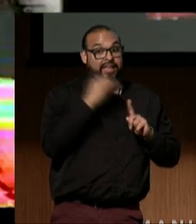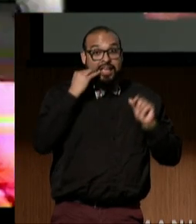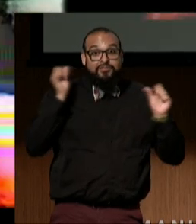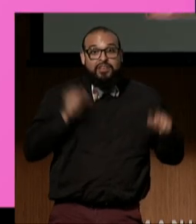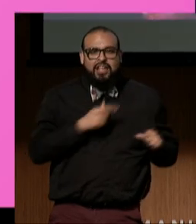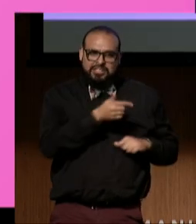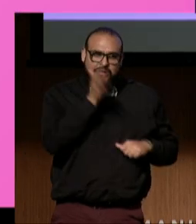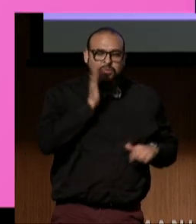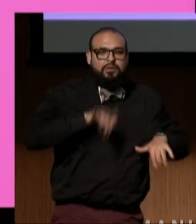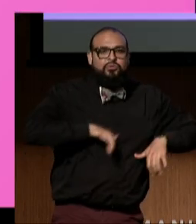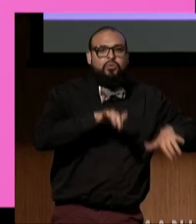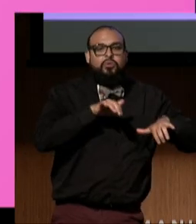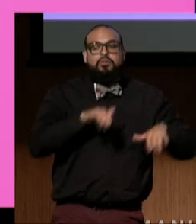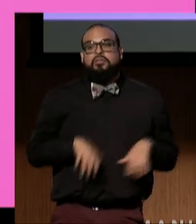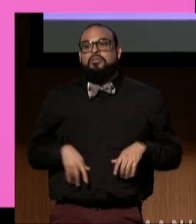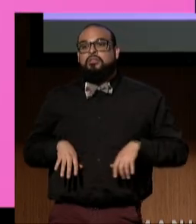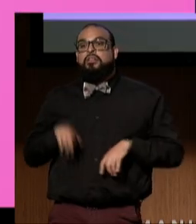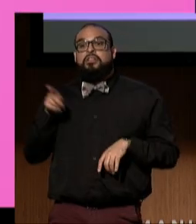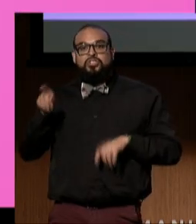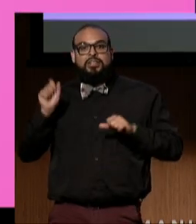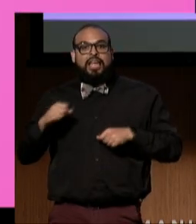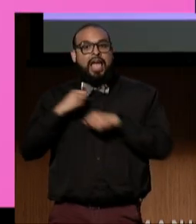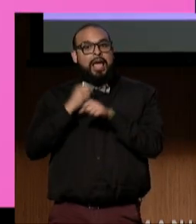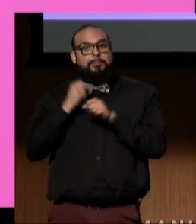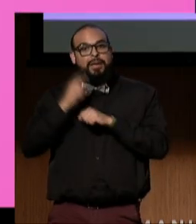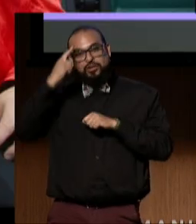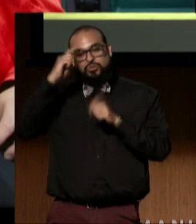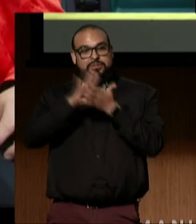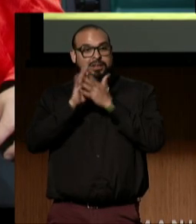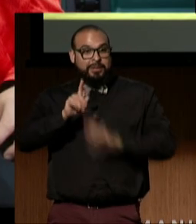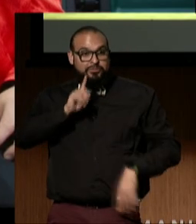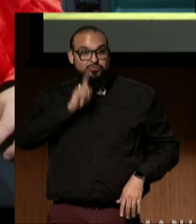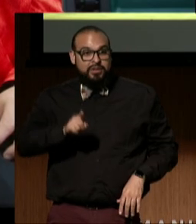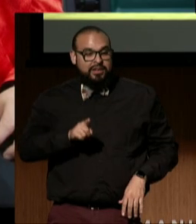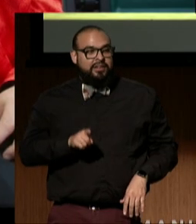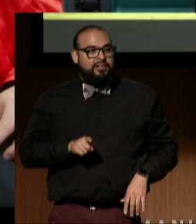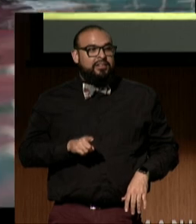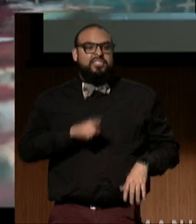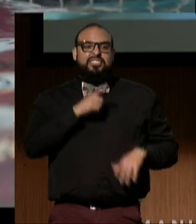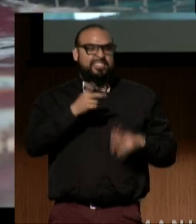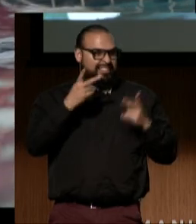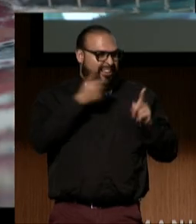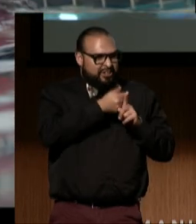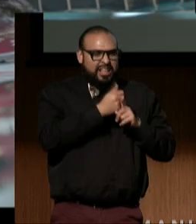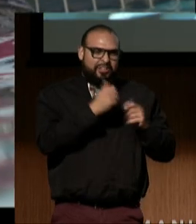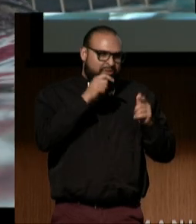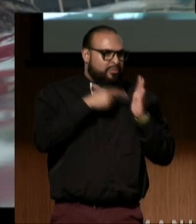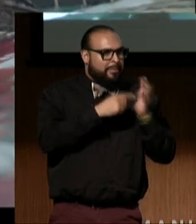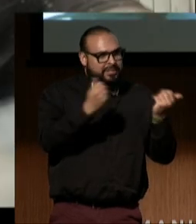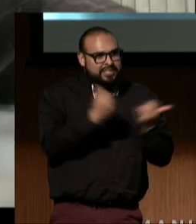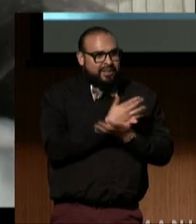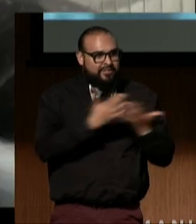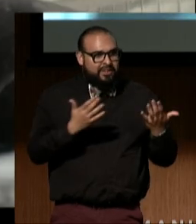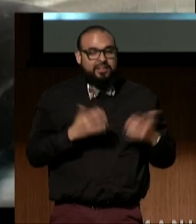Text reads, "She can make dreams come true." Garry, he's everything. I just looked at her, and I said,